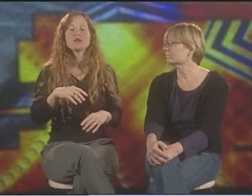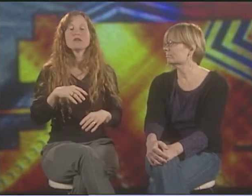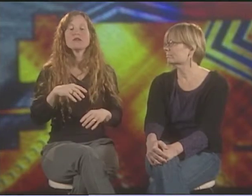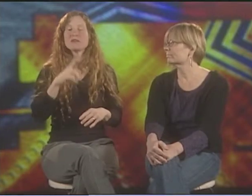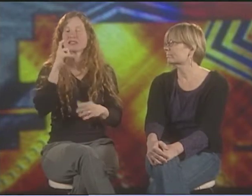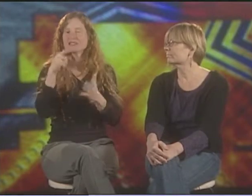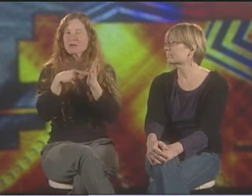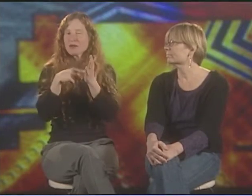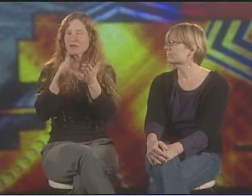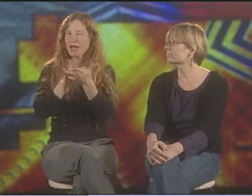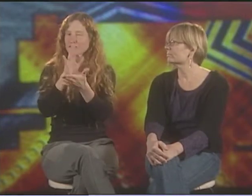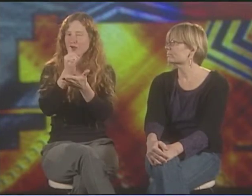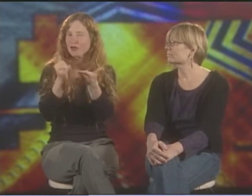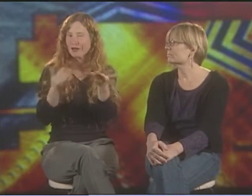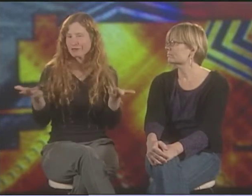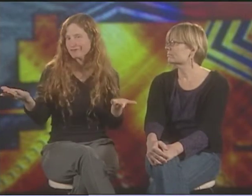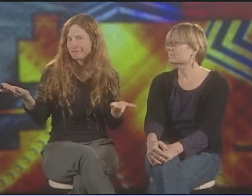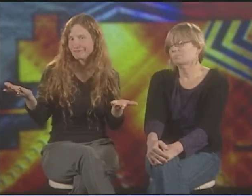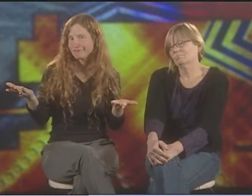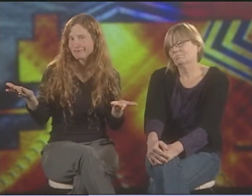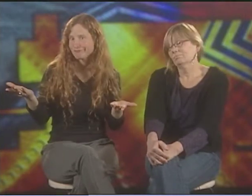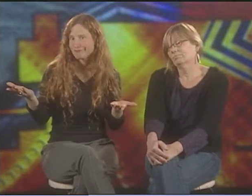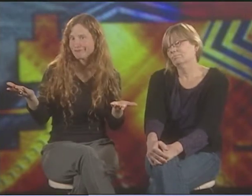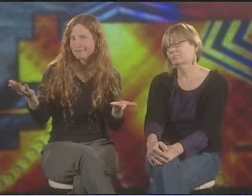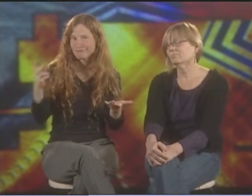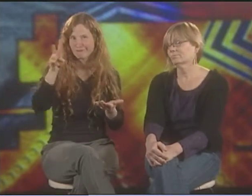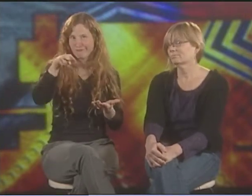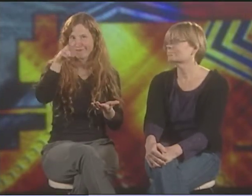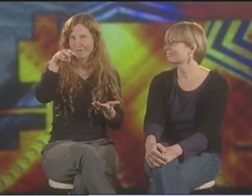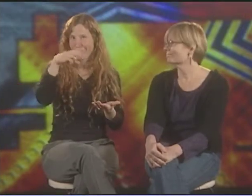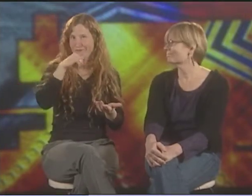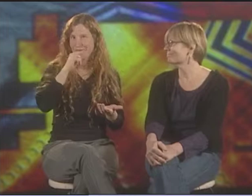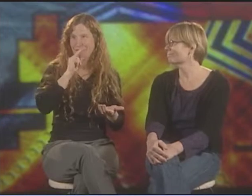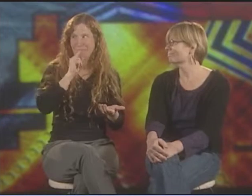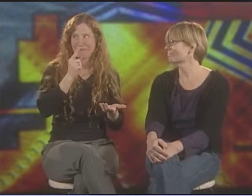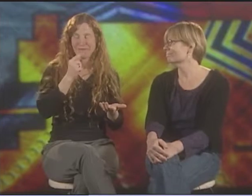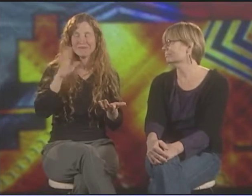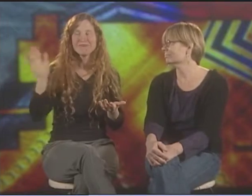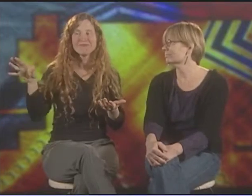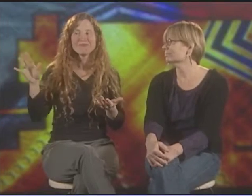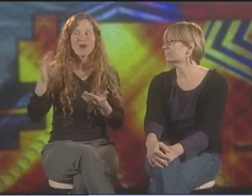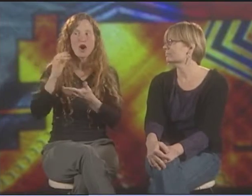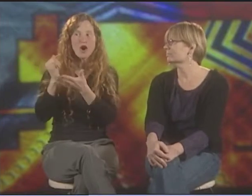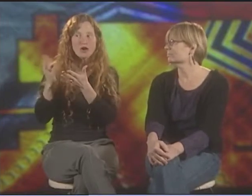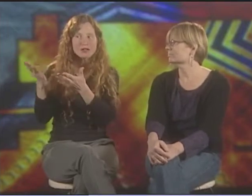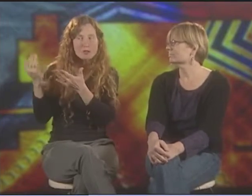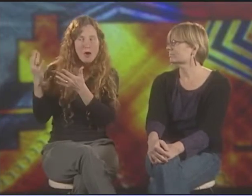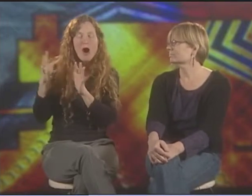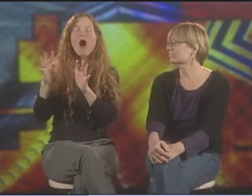THE INTENTIONALITY NEEDS TO BE OBVIOUS. SOMETIMES THERE'S ABSTRACT WORK. YOU LOOK AT IT AND THERE'S JUST NO WAY YOU'LL BE ABLE TO FIGURE IT OUT.